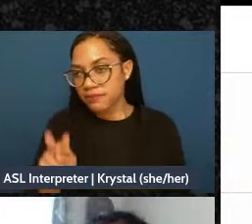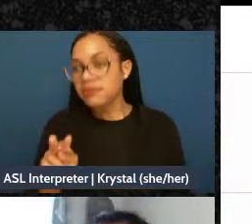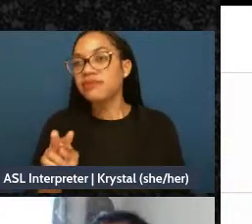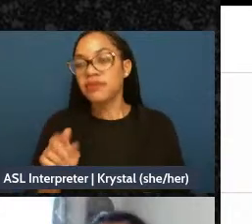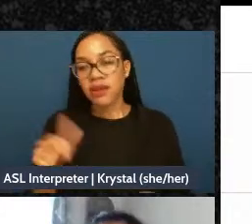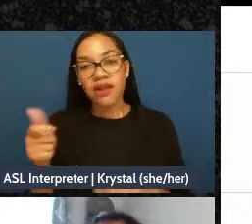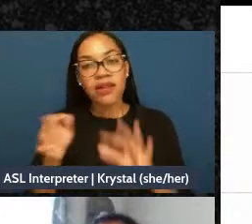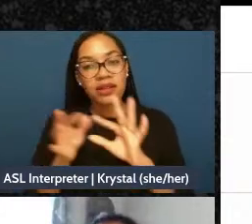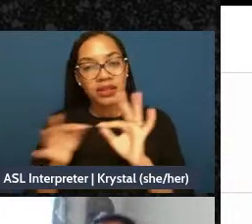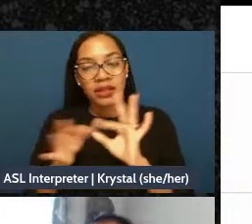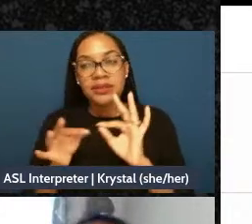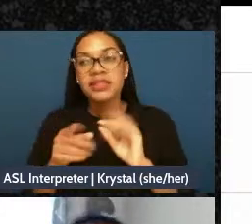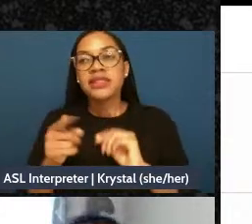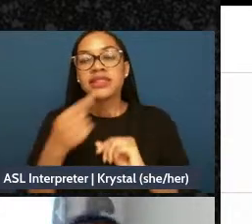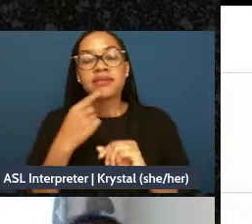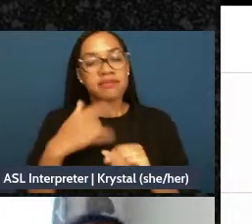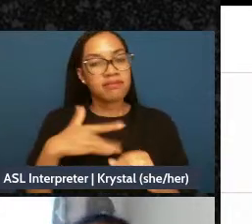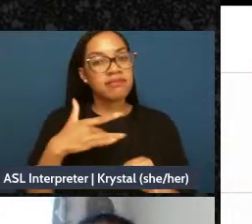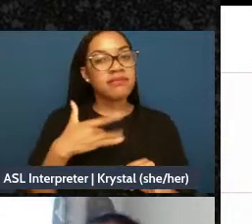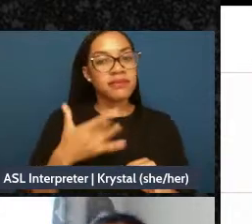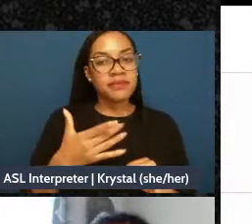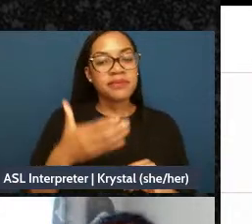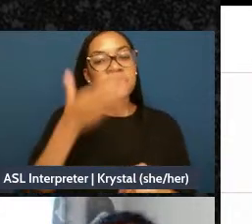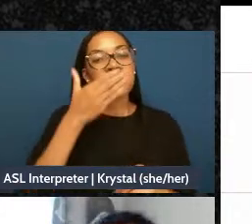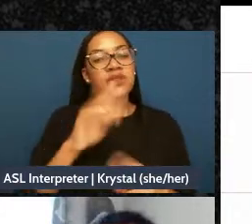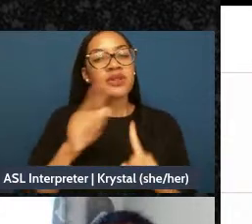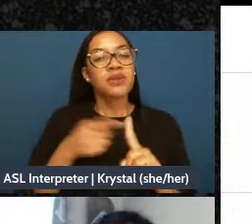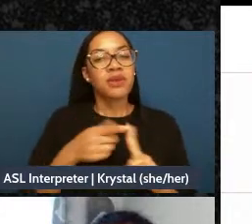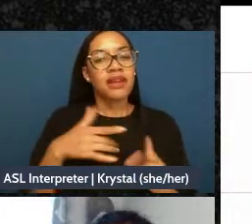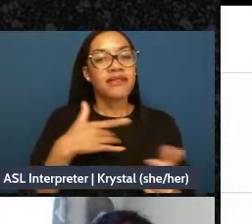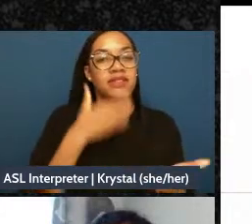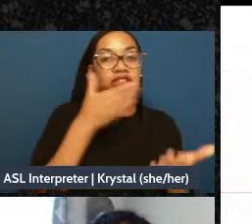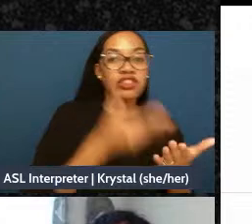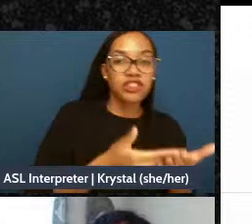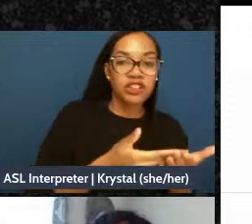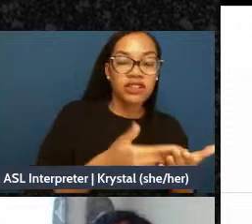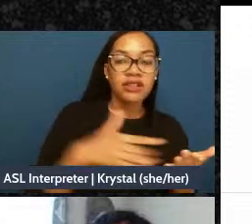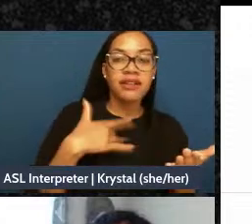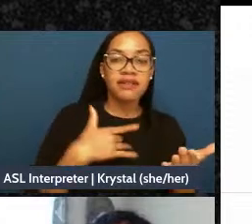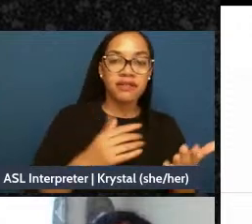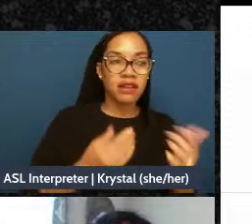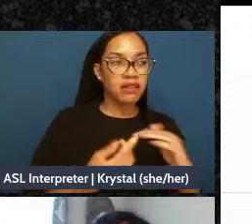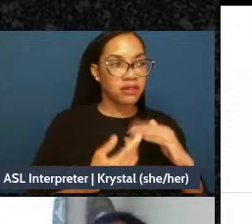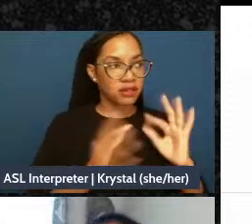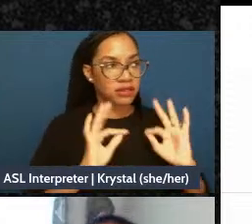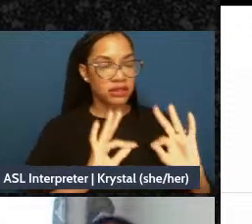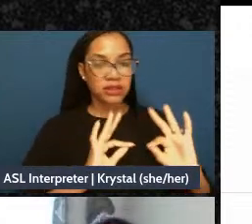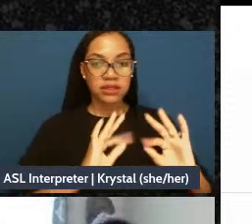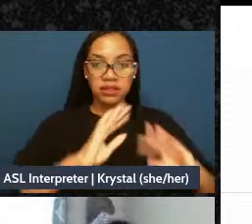when I feel well and get isolated, when I am not well okay. You have feeling open-hearted